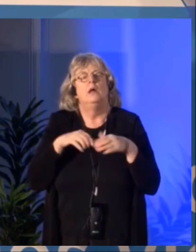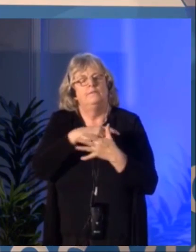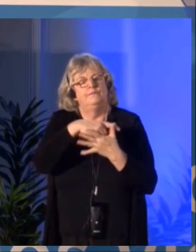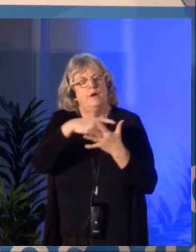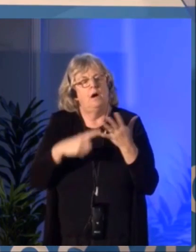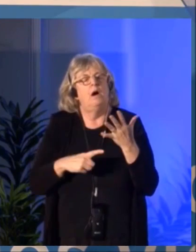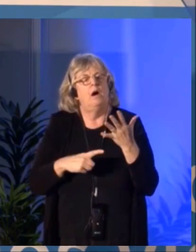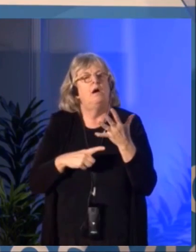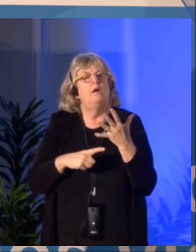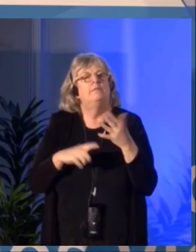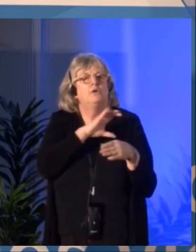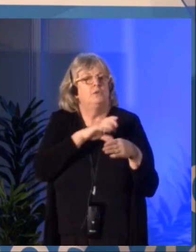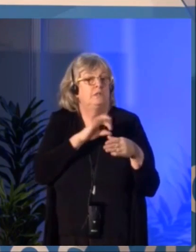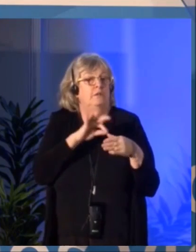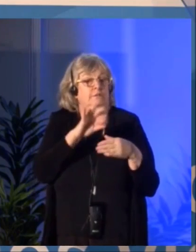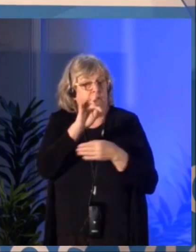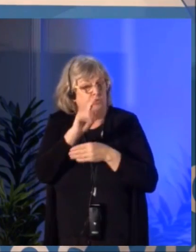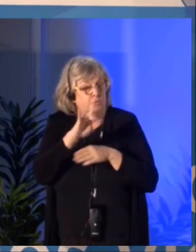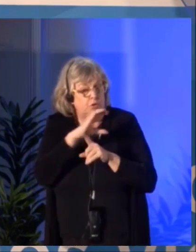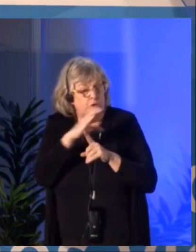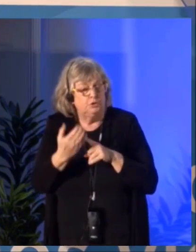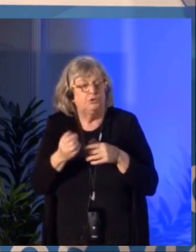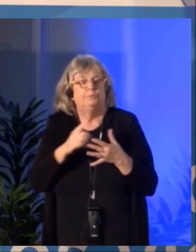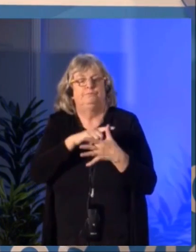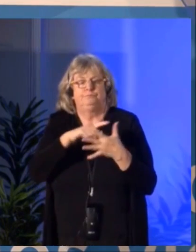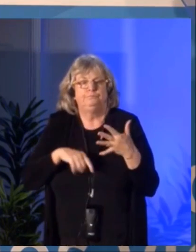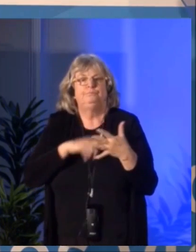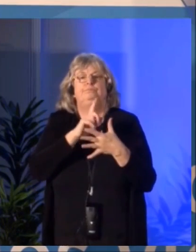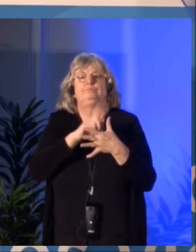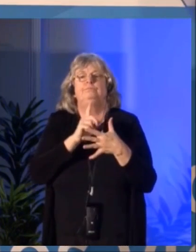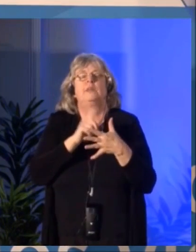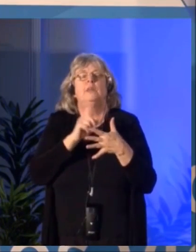that could be supported by our fund for the arts in a digital world.